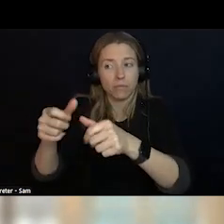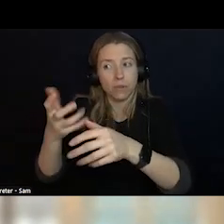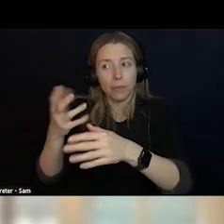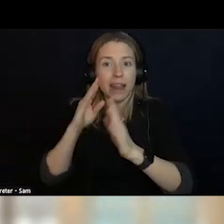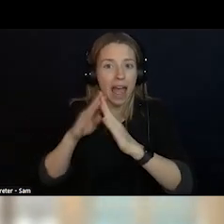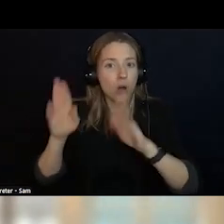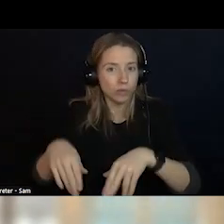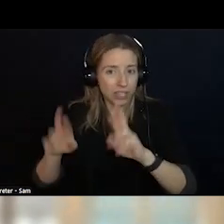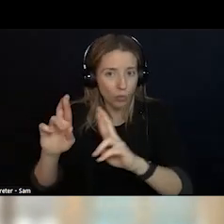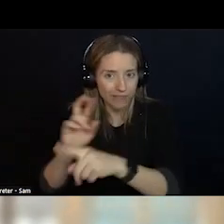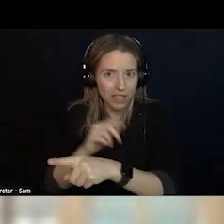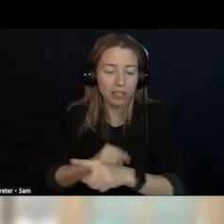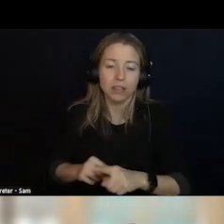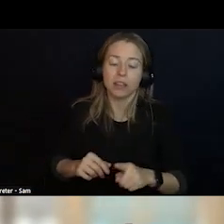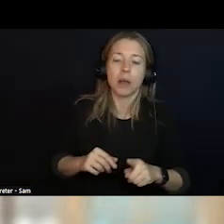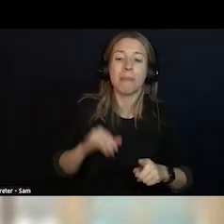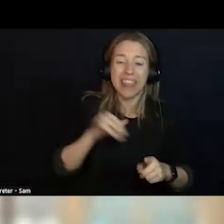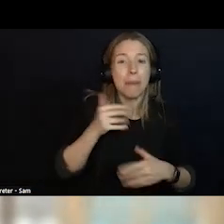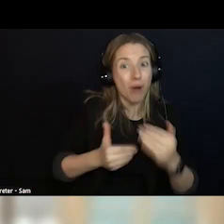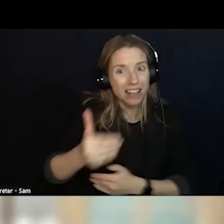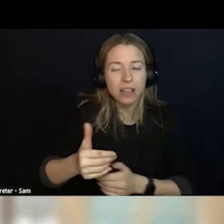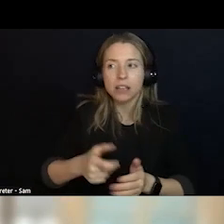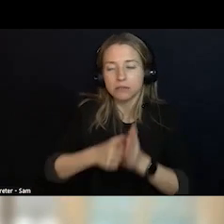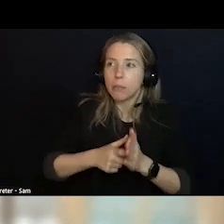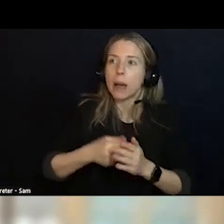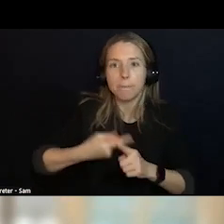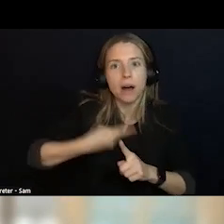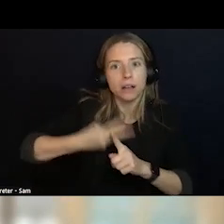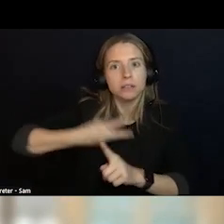BUT WE ARE GOING TO BE WORKING ON THAT PROCESS TO ENSURE